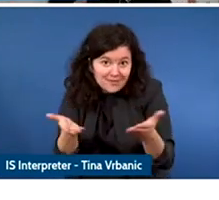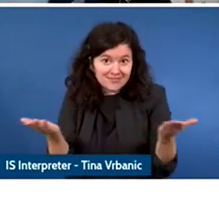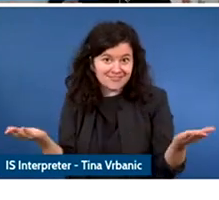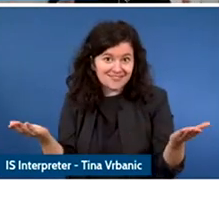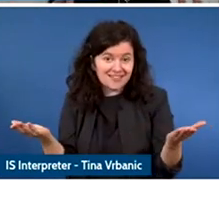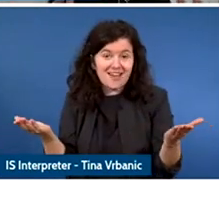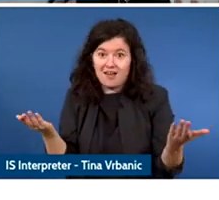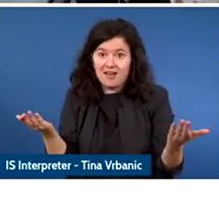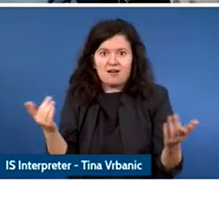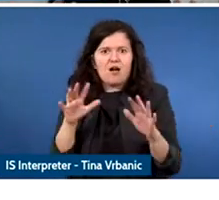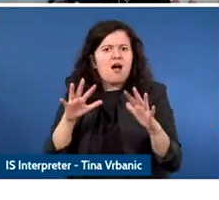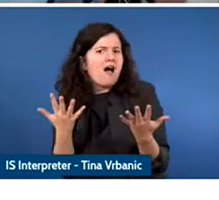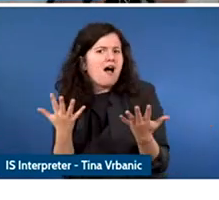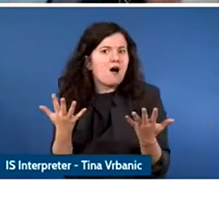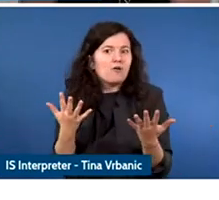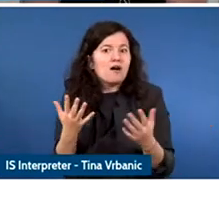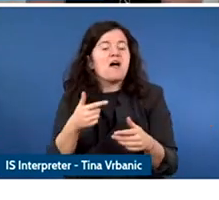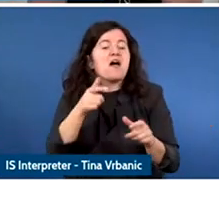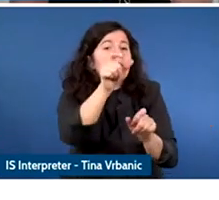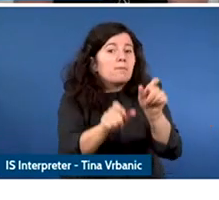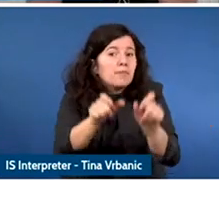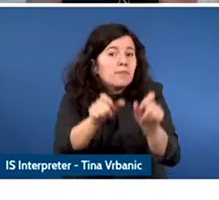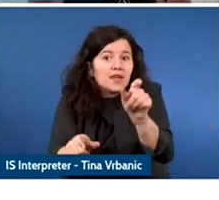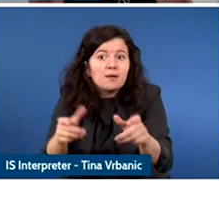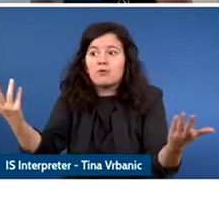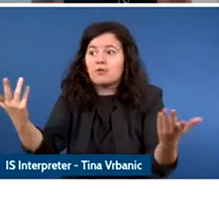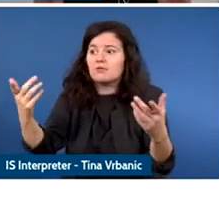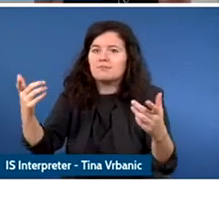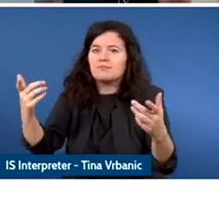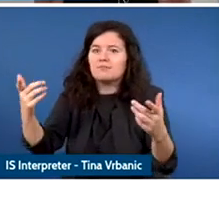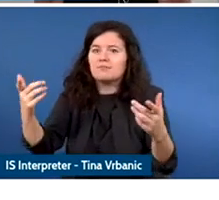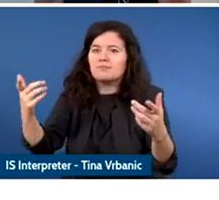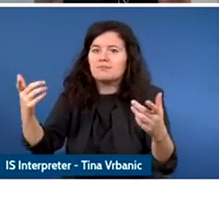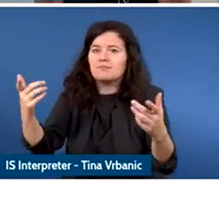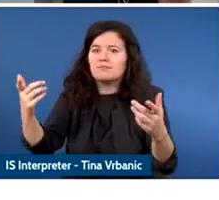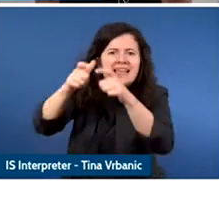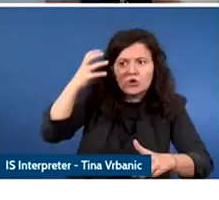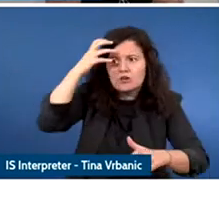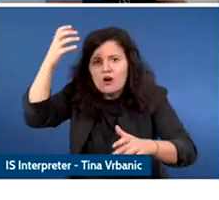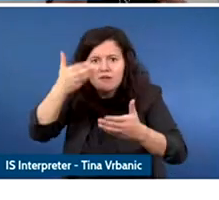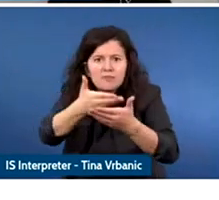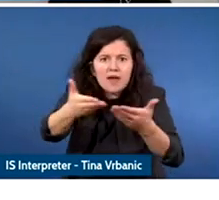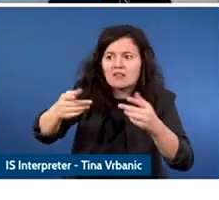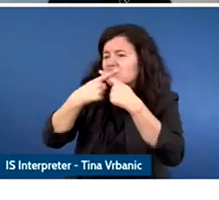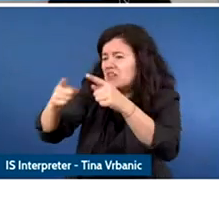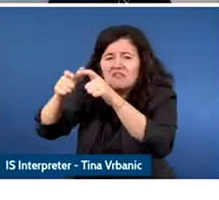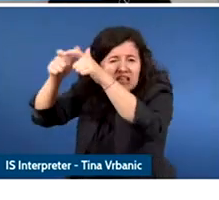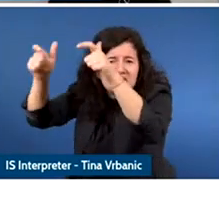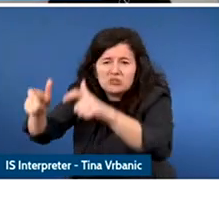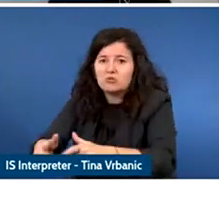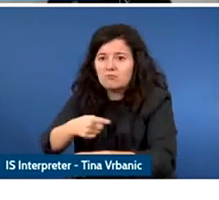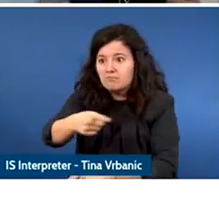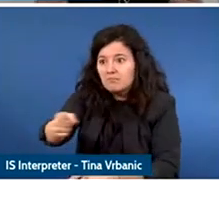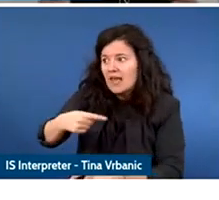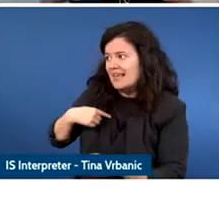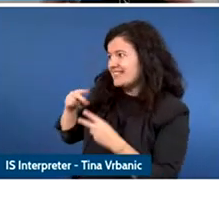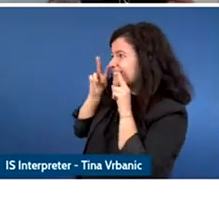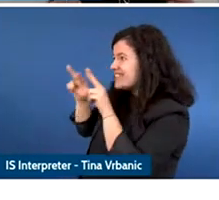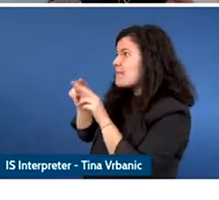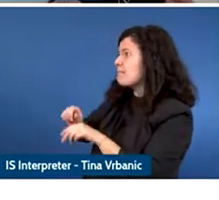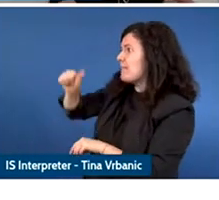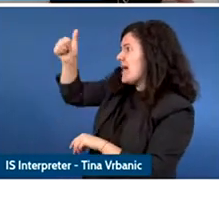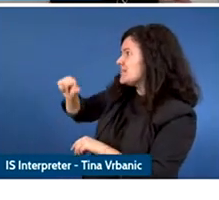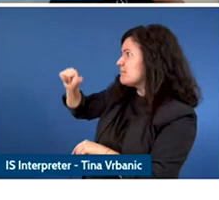apply best practices and policies, and turn it into something actionable there